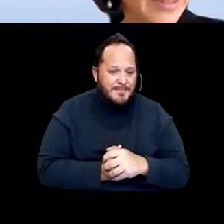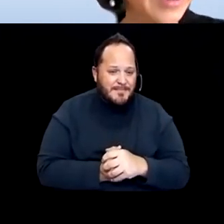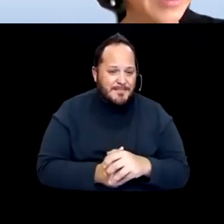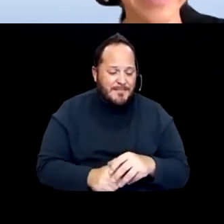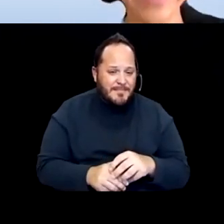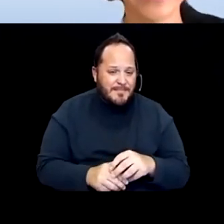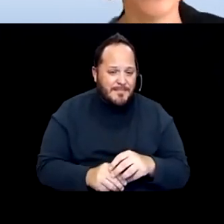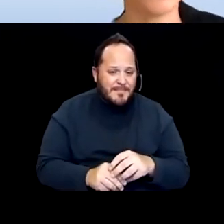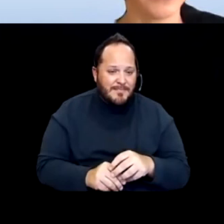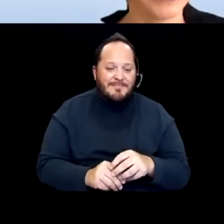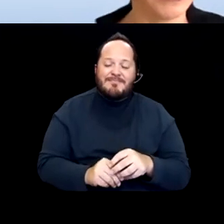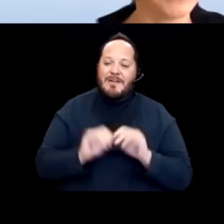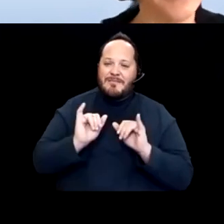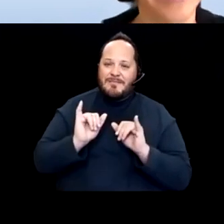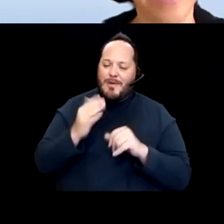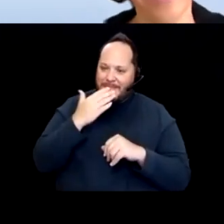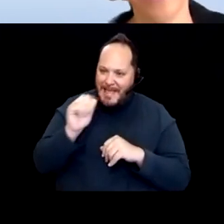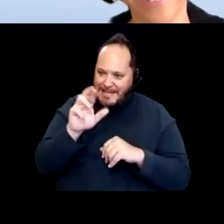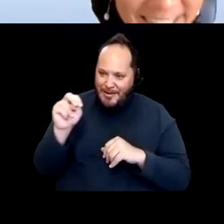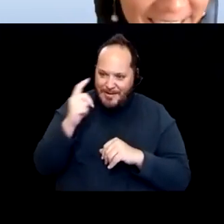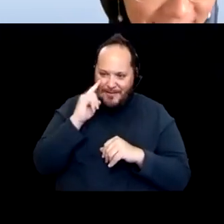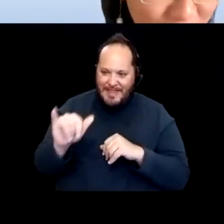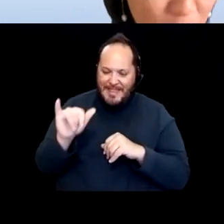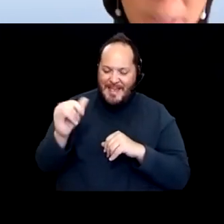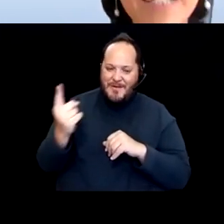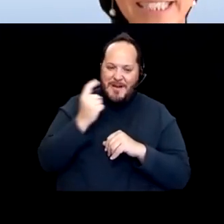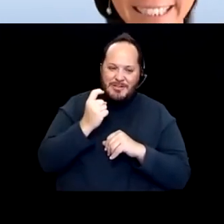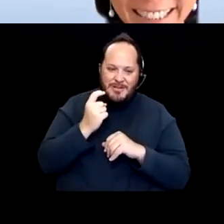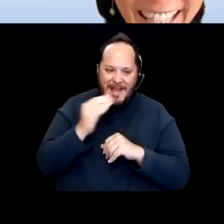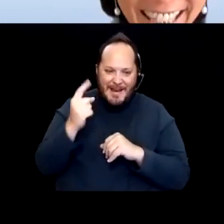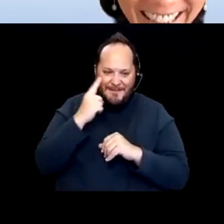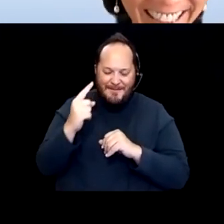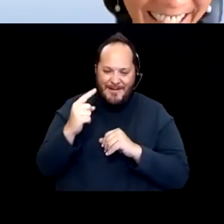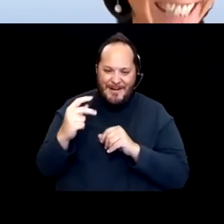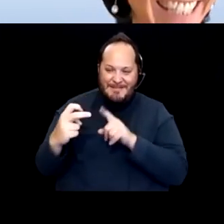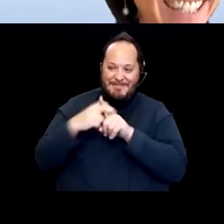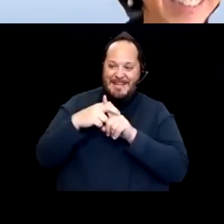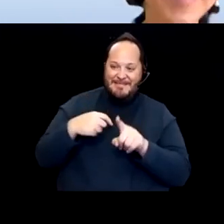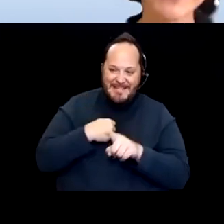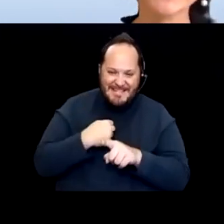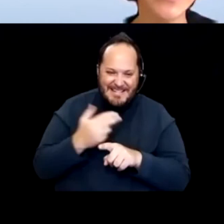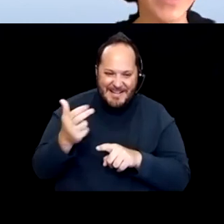Well, thanks Aaron for that question. And for putting me on the spot here.